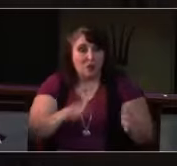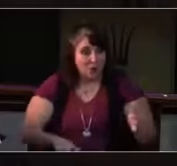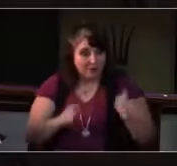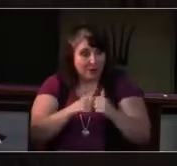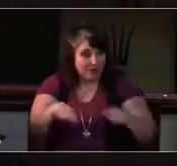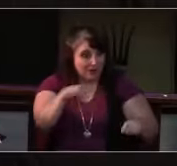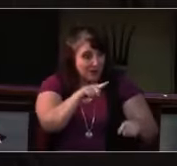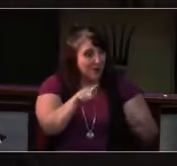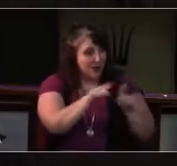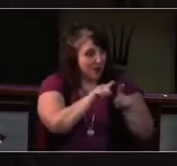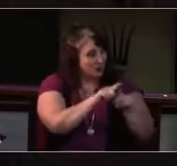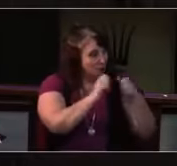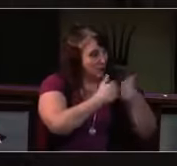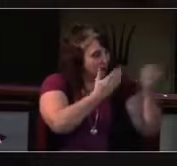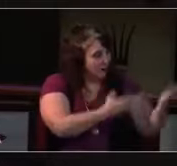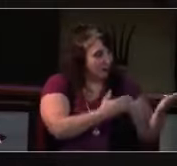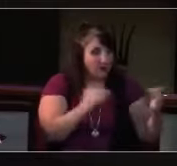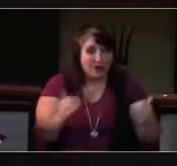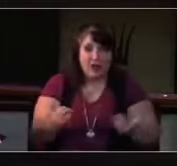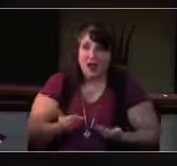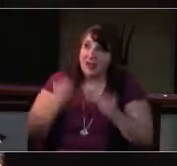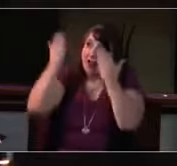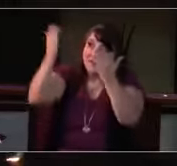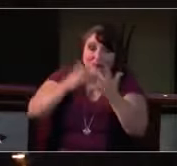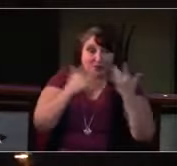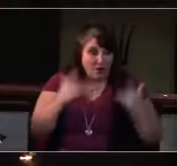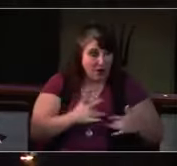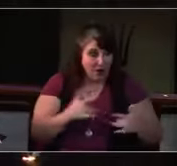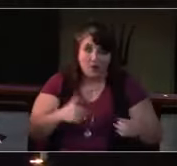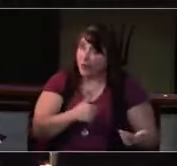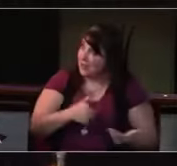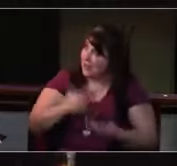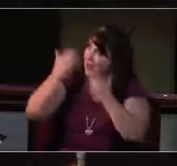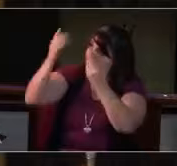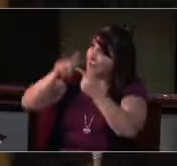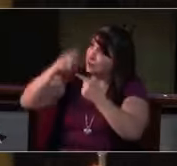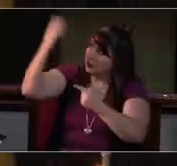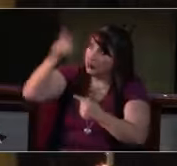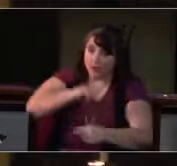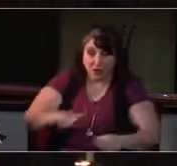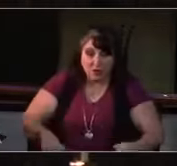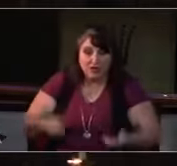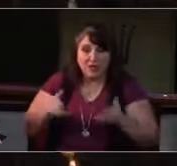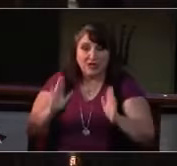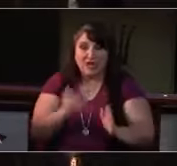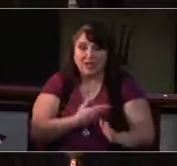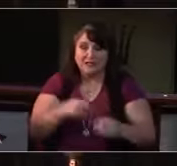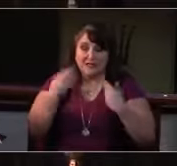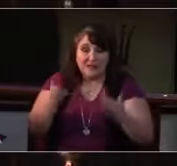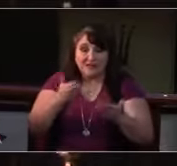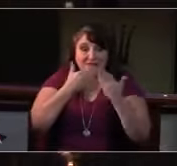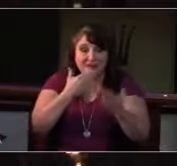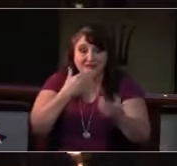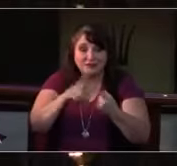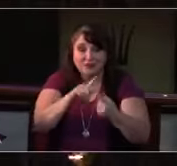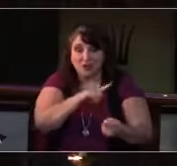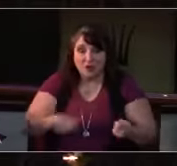Jesus lives again; earth can breathe again. Pass the Word around: loaves abound!